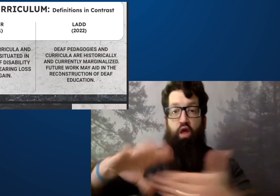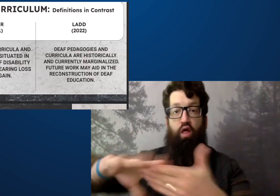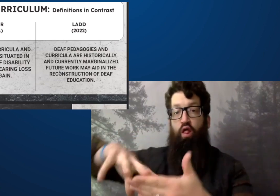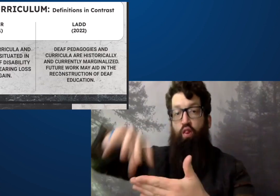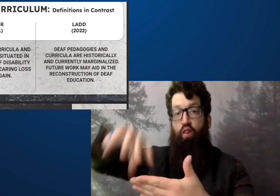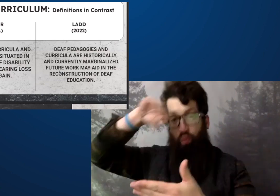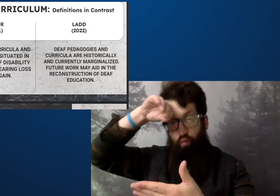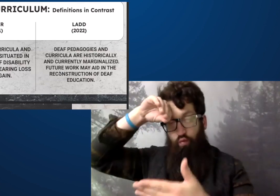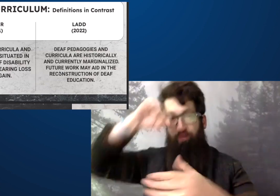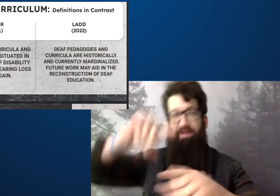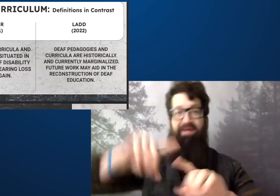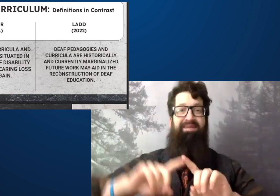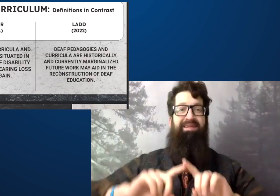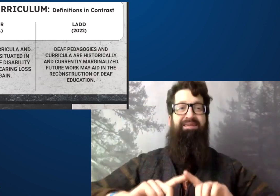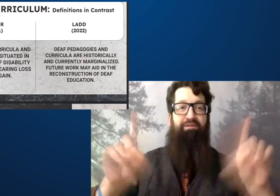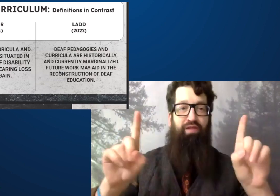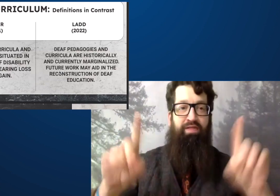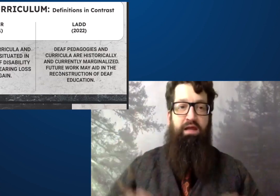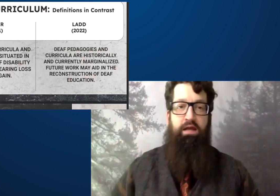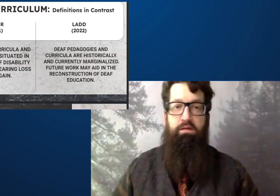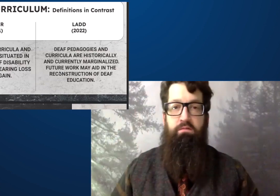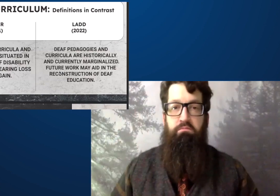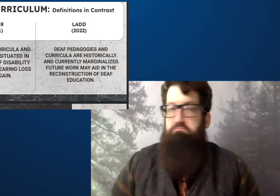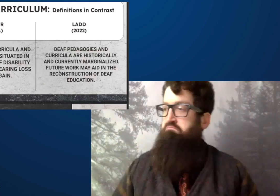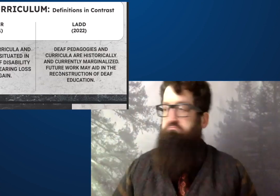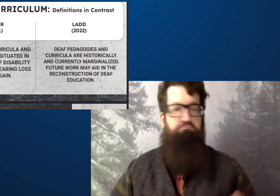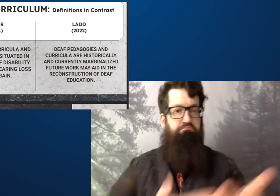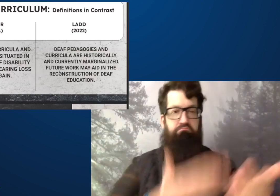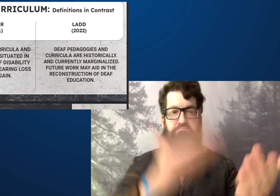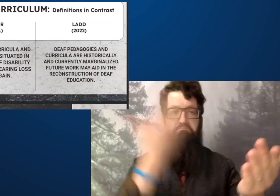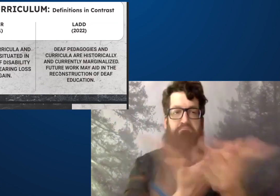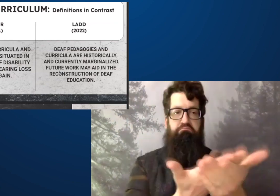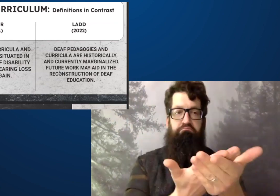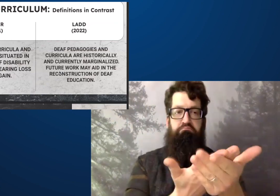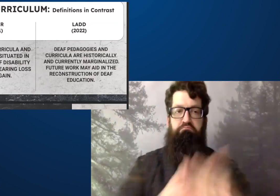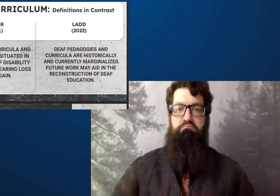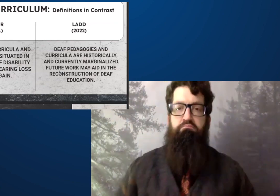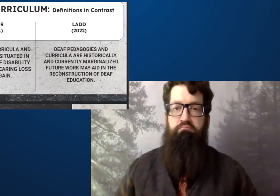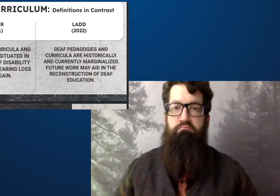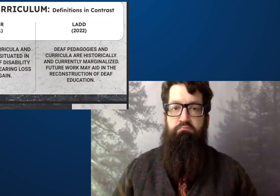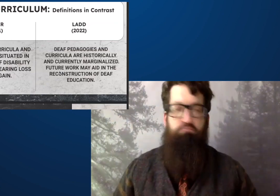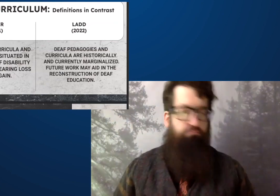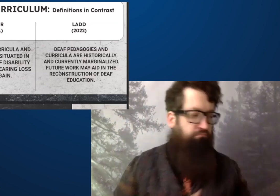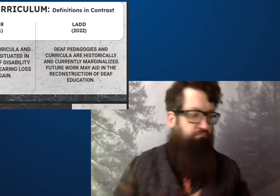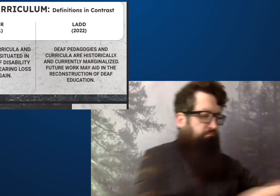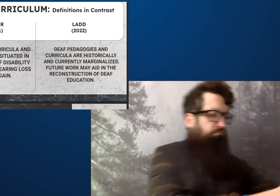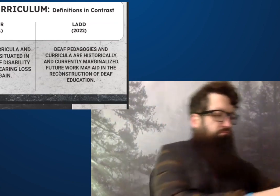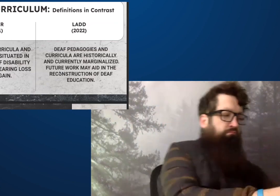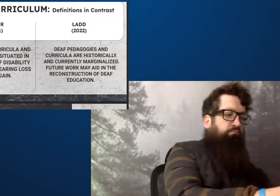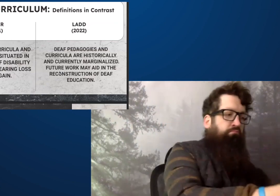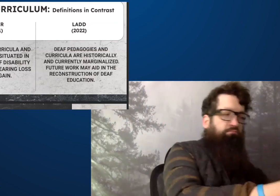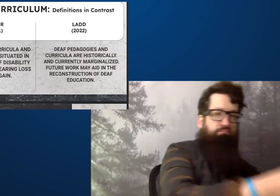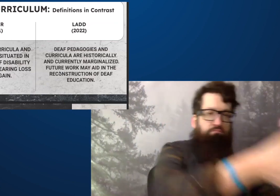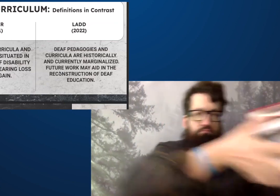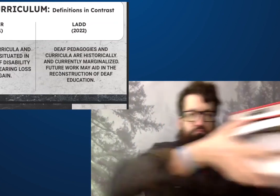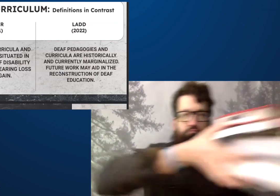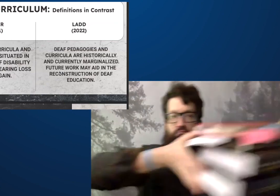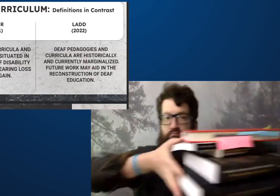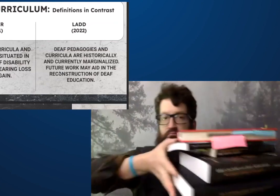The result is that deaf children learn differently. That's a fact.